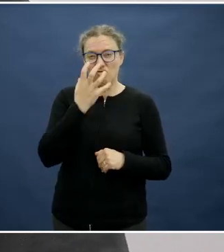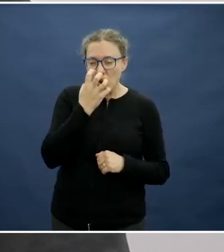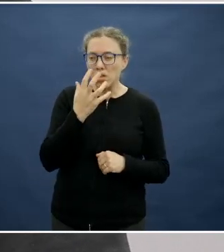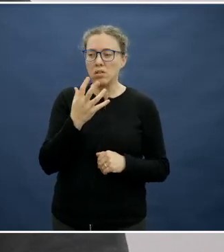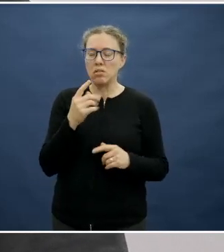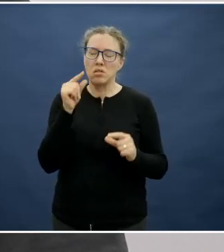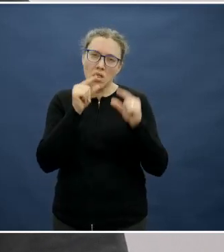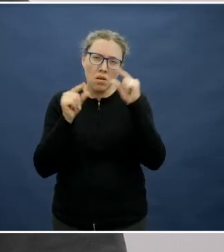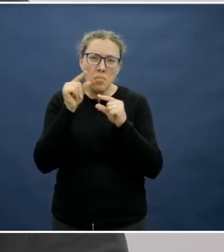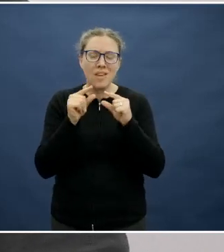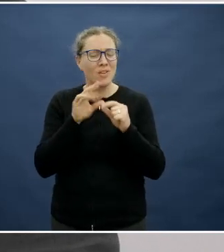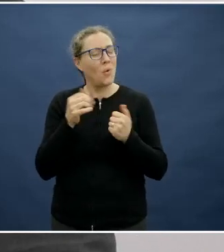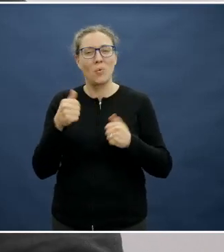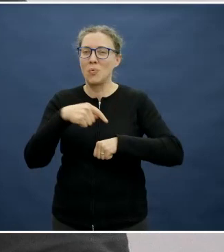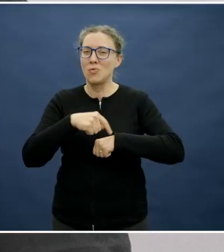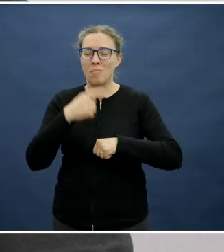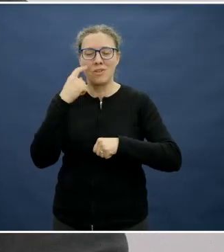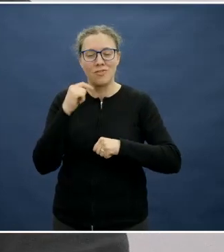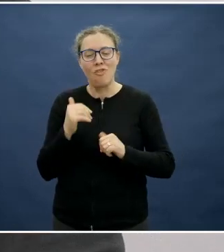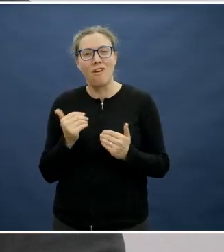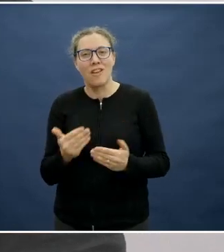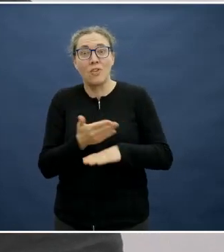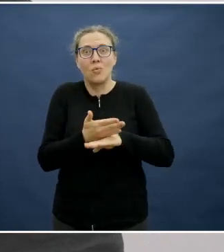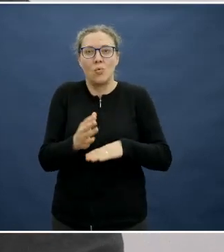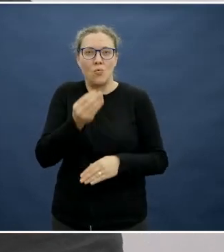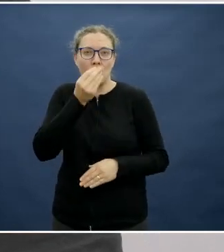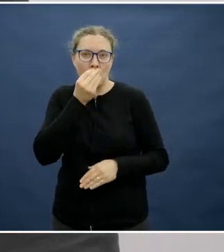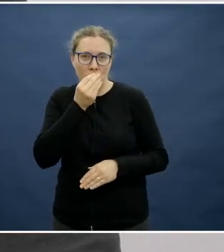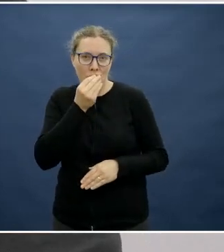At the end of the day as well, our primal urge for hunger will generally always win.